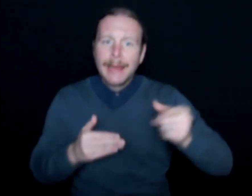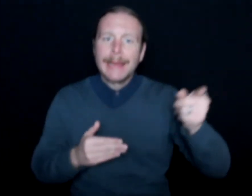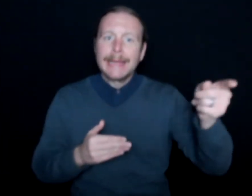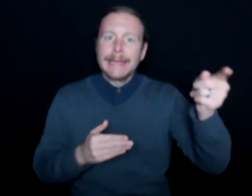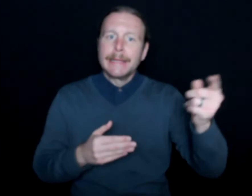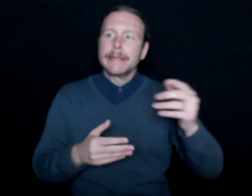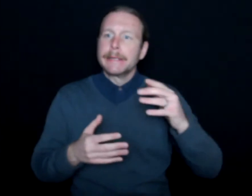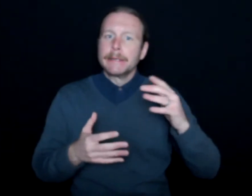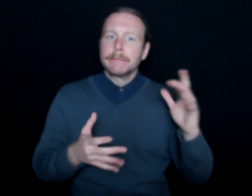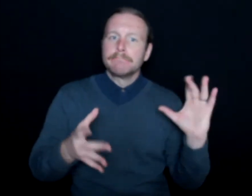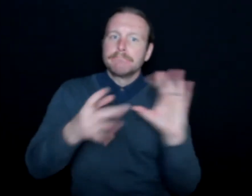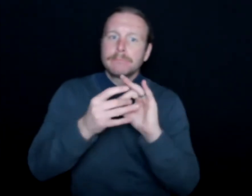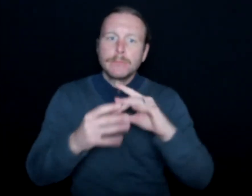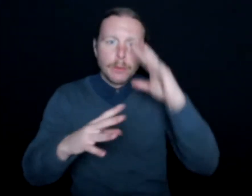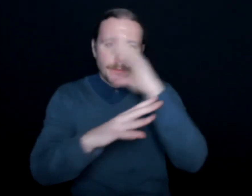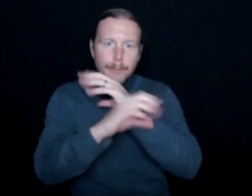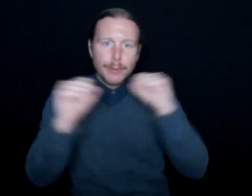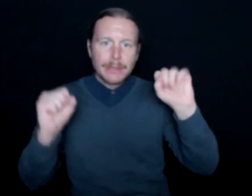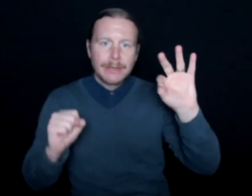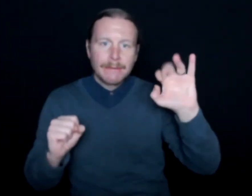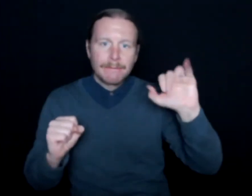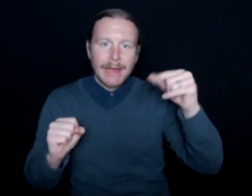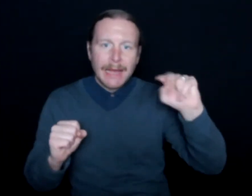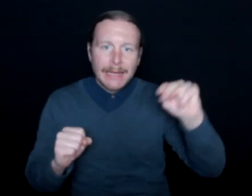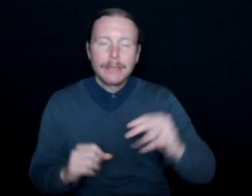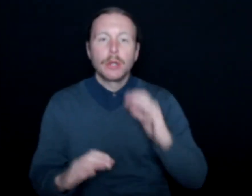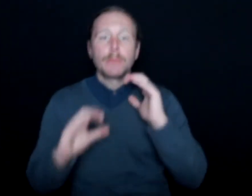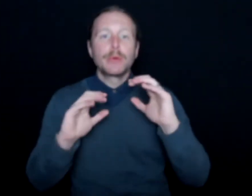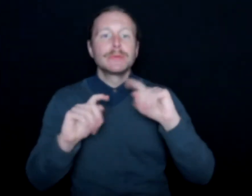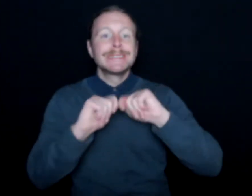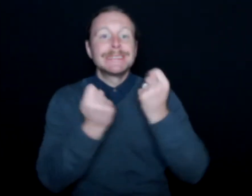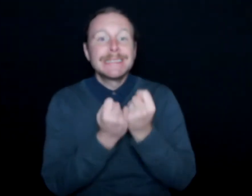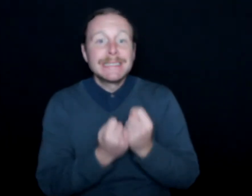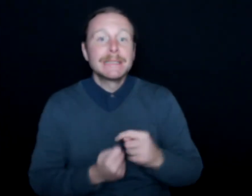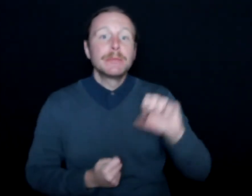He had gotten the communications team on board, the social media team on board.